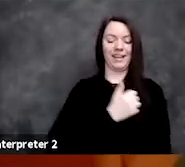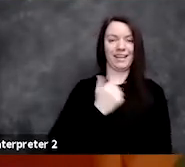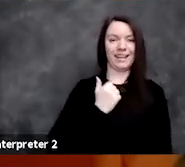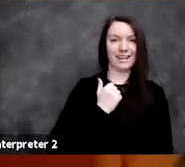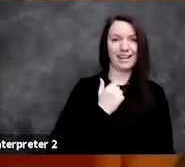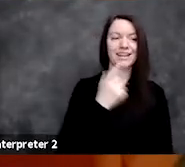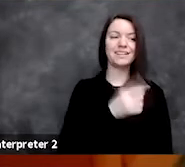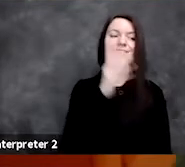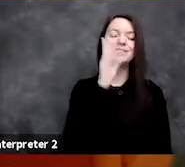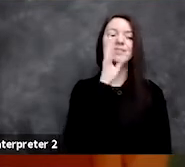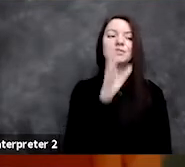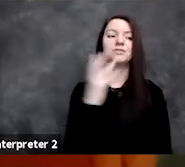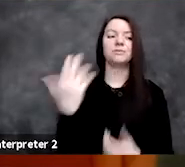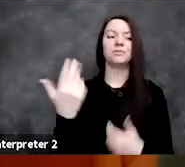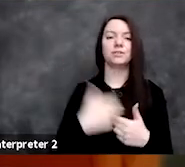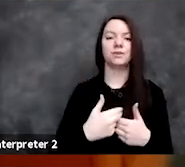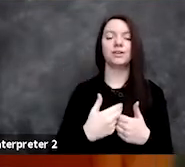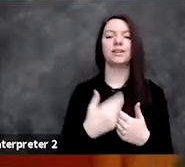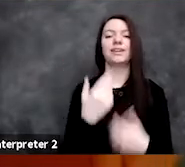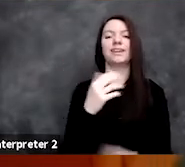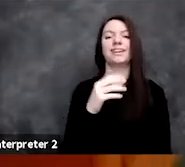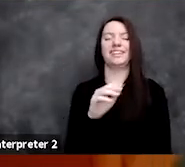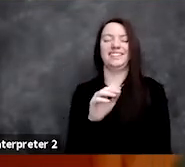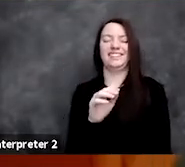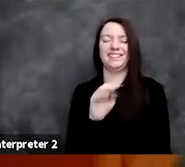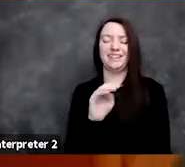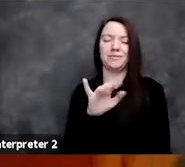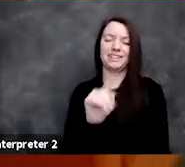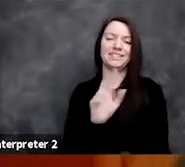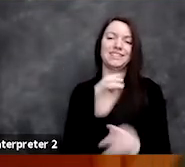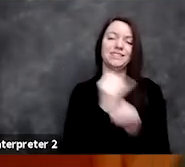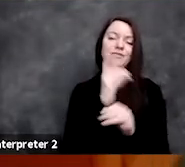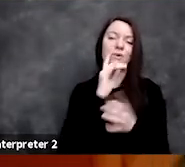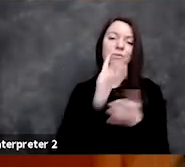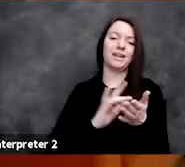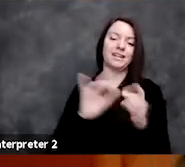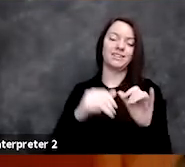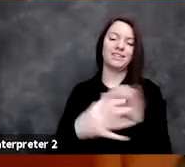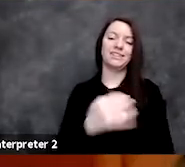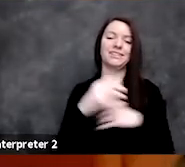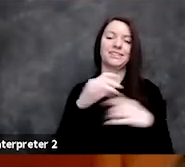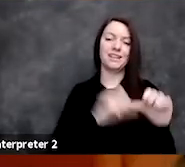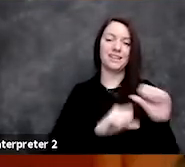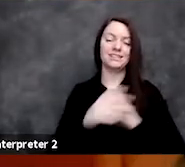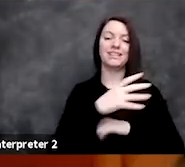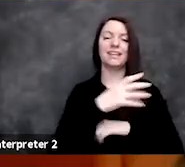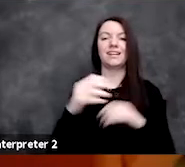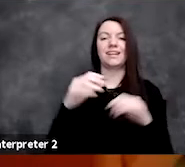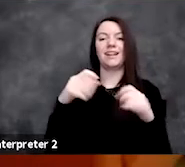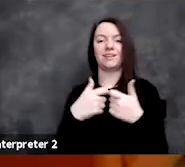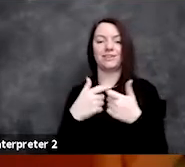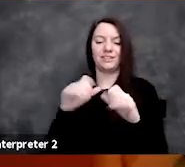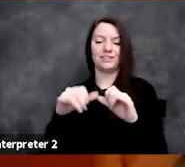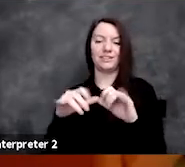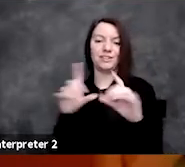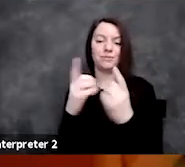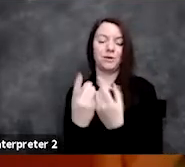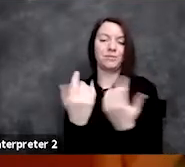MIT's Institute for Medical Engineering and Science and Electrical Engineering and Computer Sciences department in July of this year,